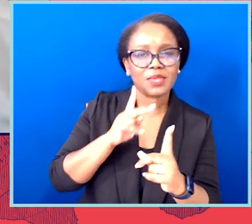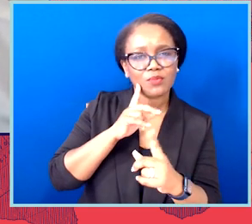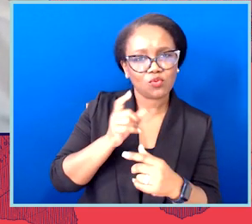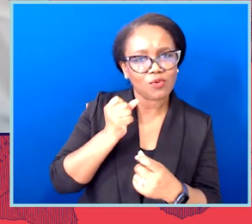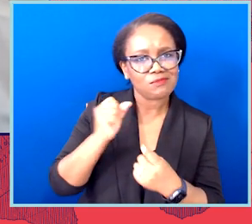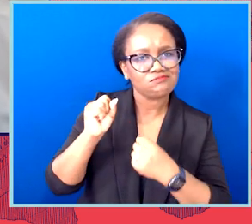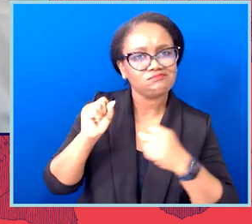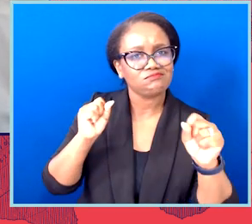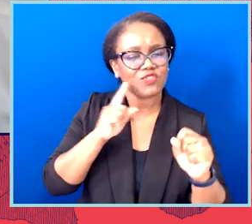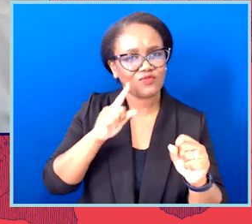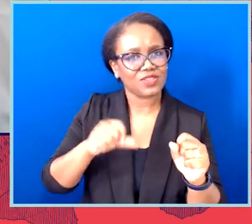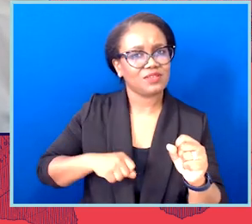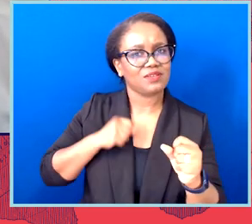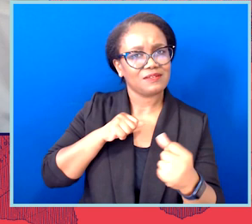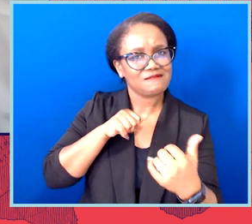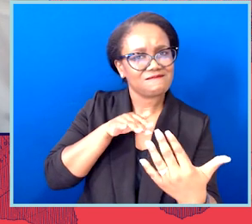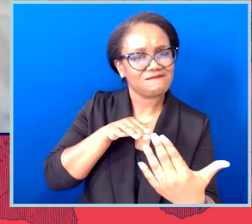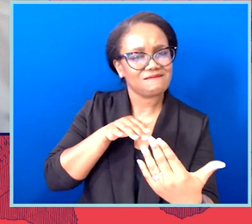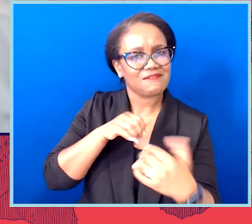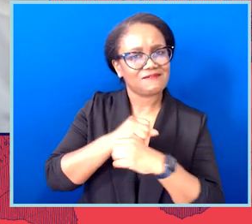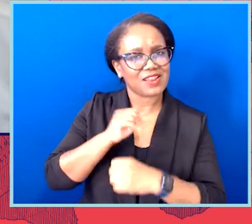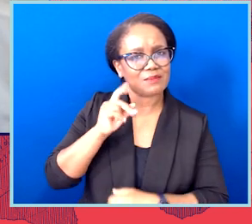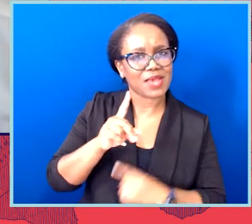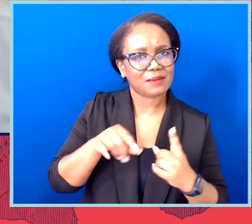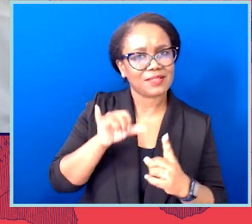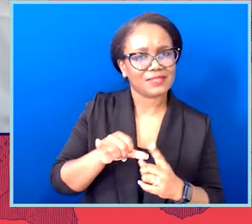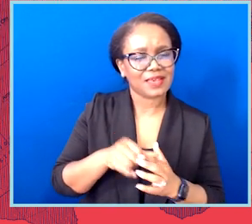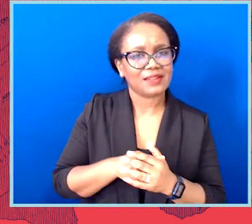the harm that you just described? And I think we have a video clip?